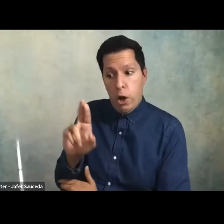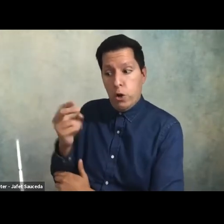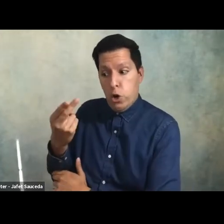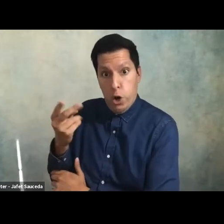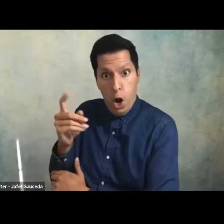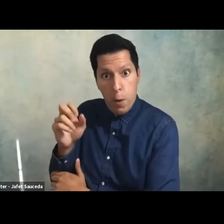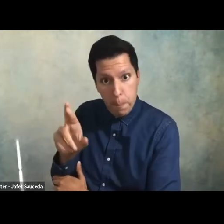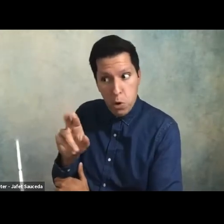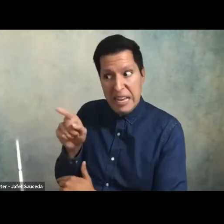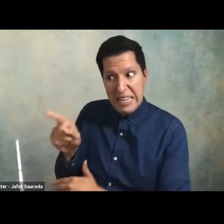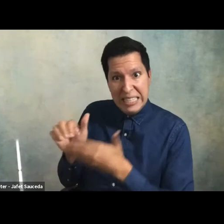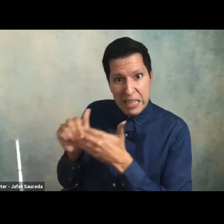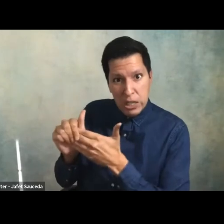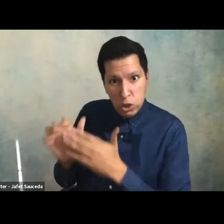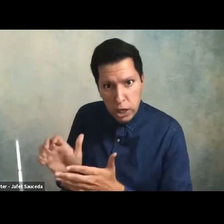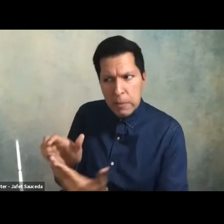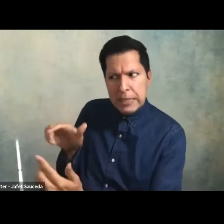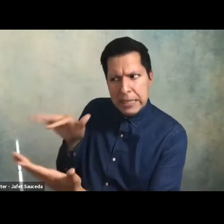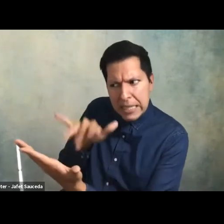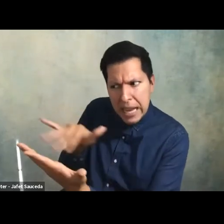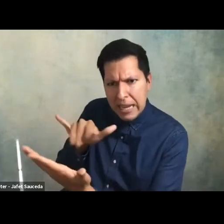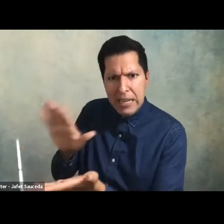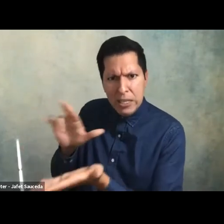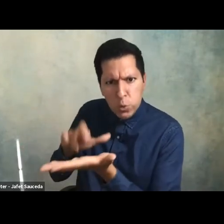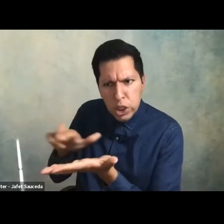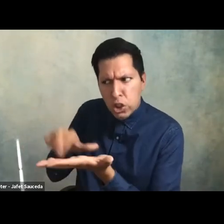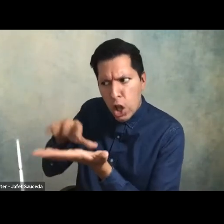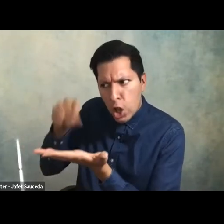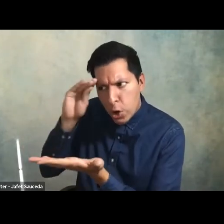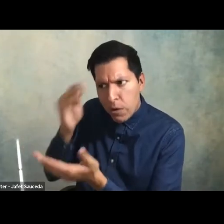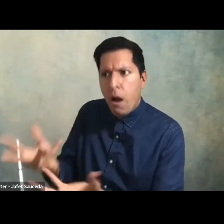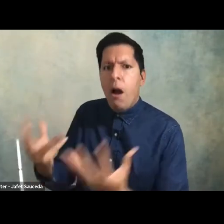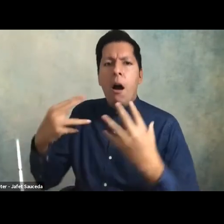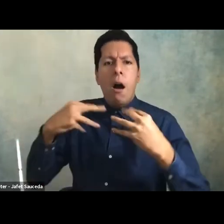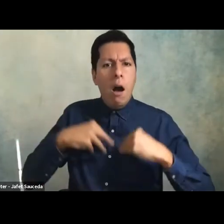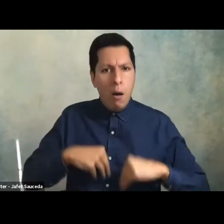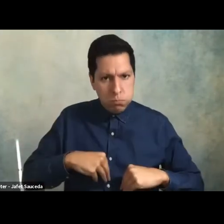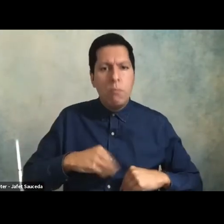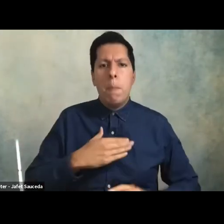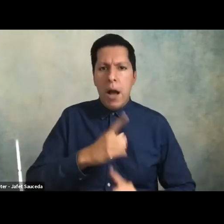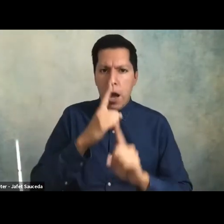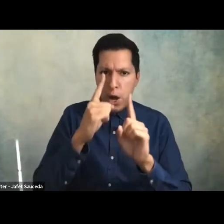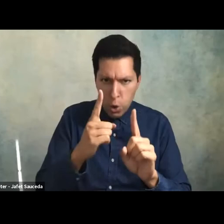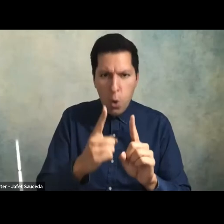individuals uh such as dr harper it's my mission to embody the changes we need to see on campus